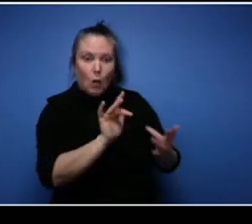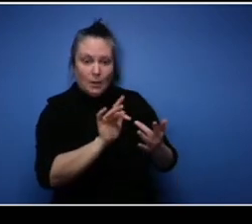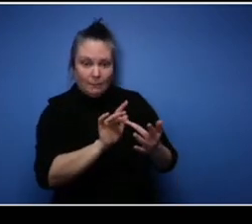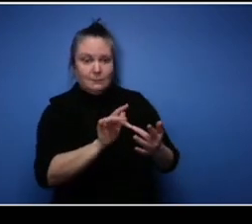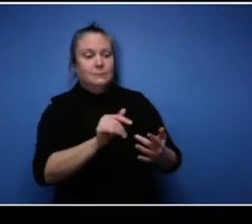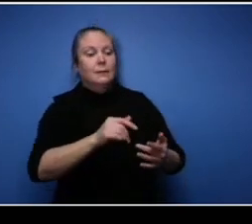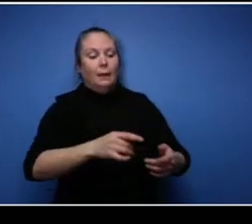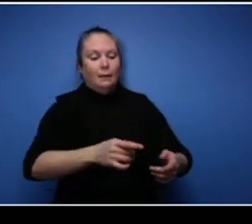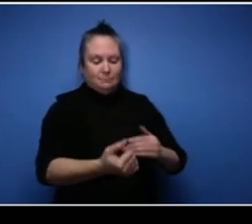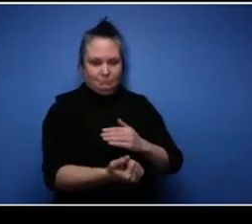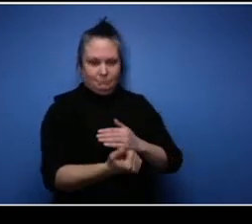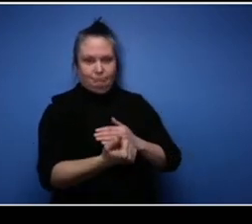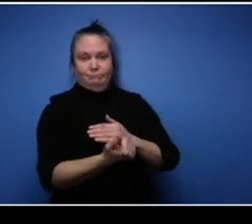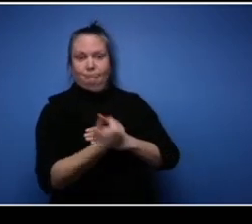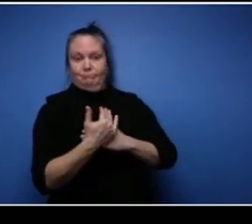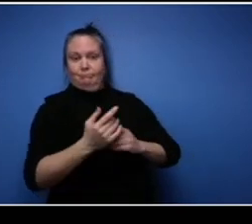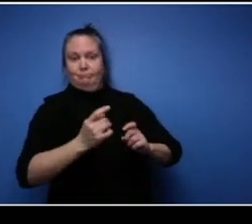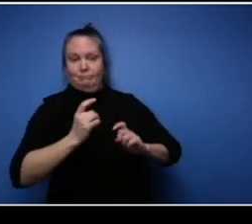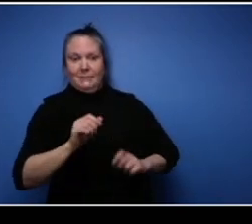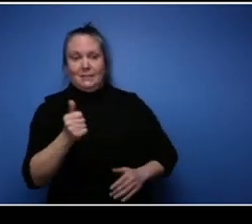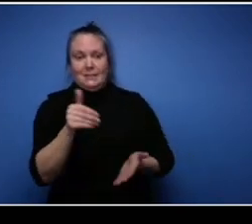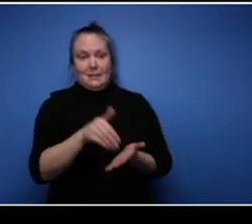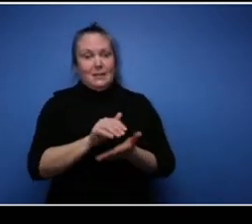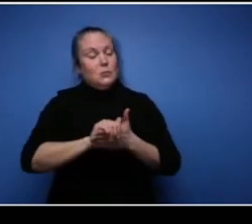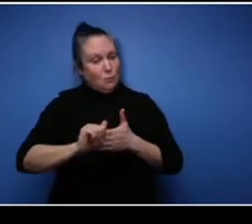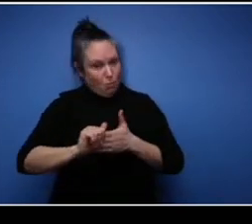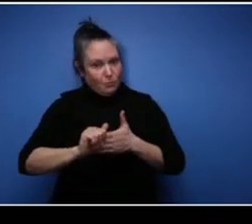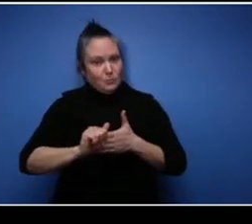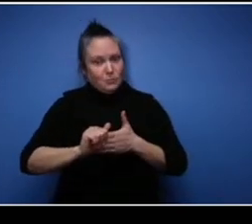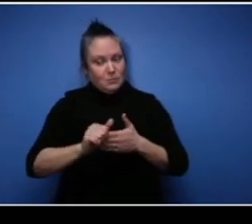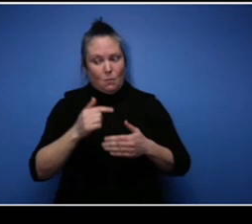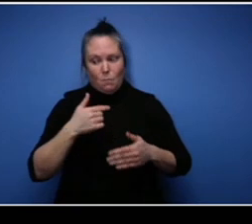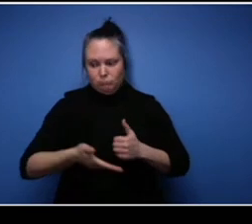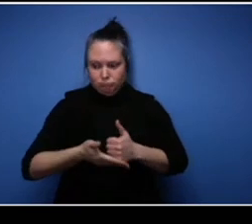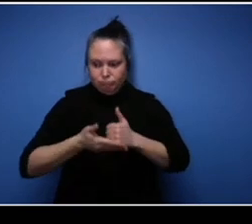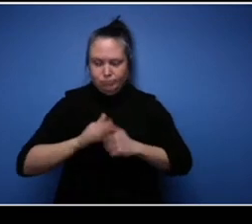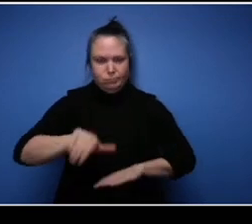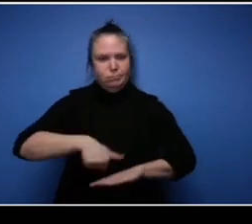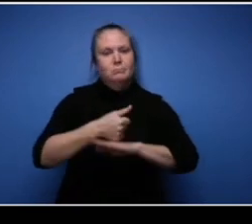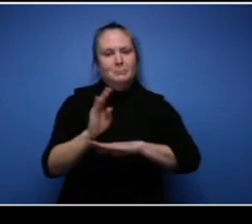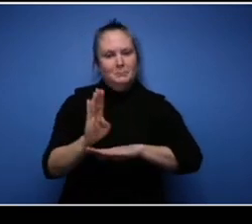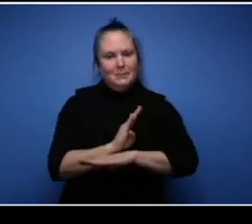and get started but because of where I was um whether I was I wasn't brought up in the